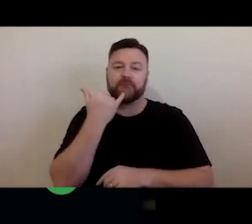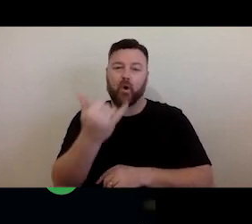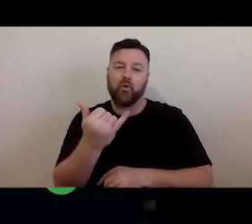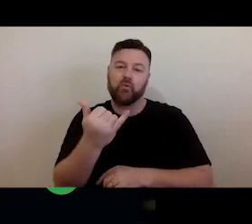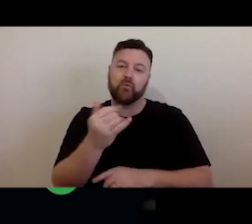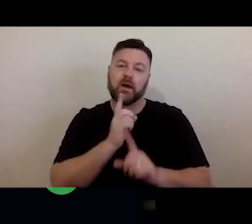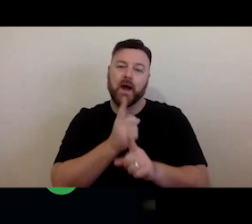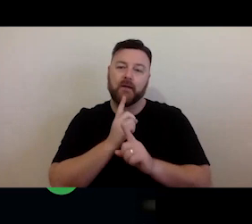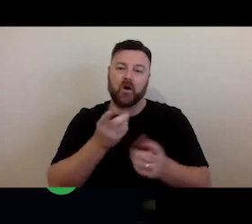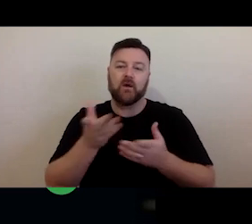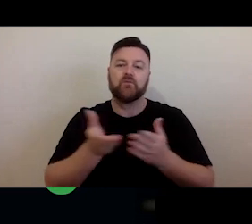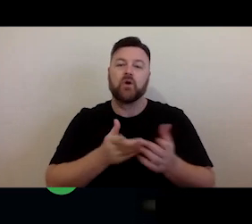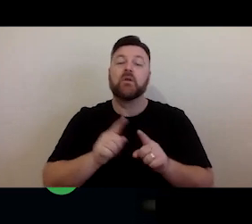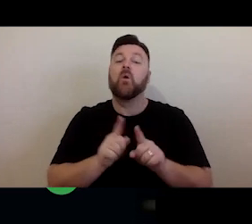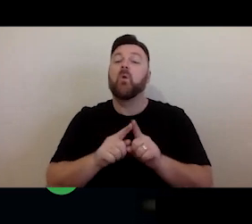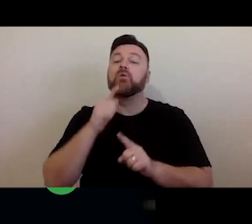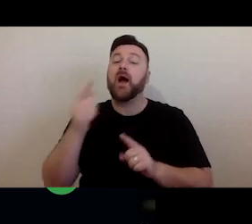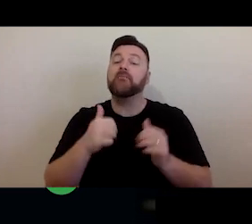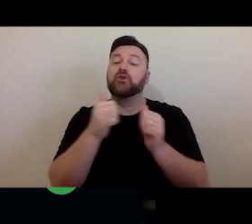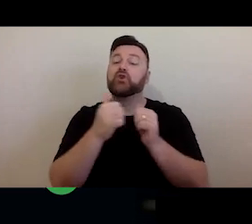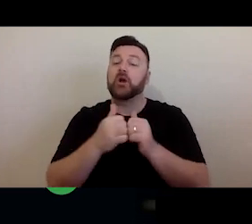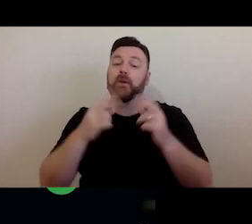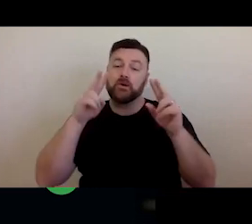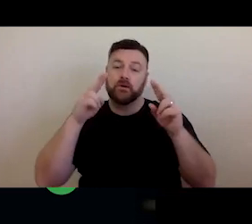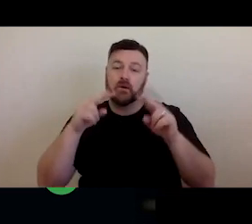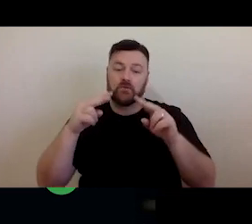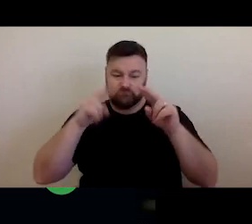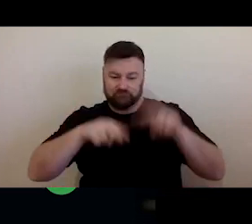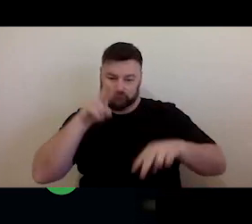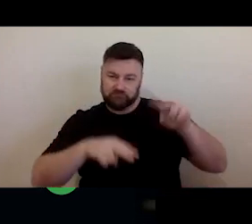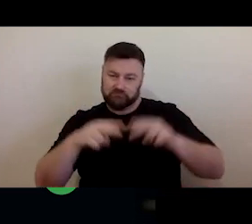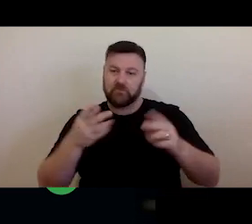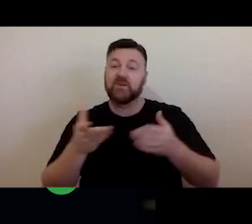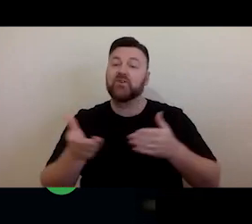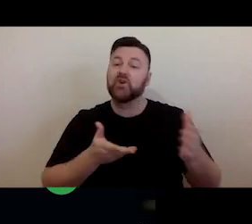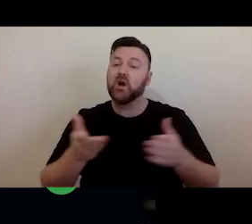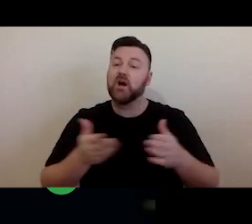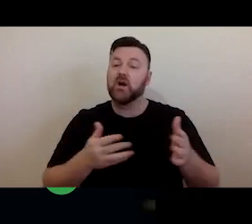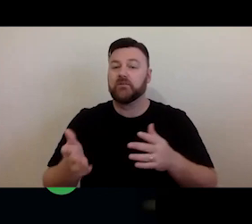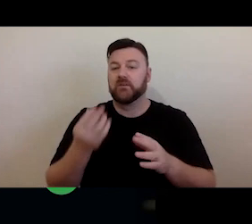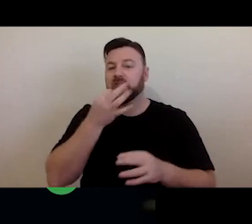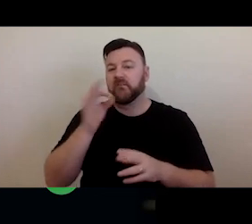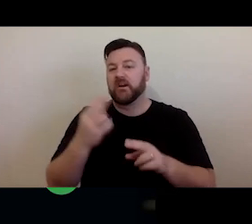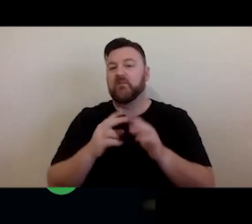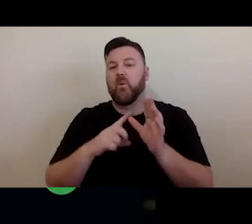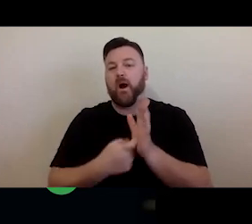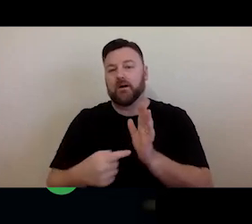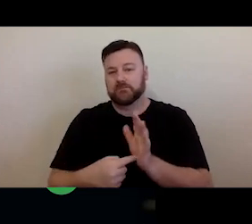document review service which generally is free for artists and is available to arts organisations where they are a subscriber of the